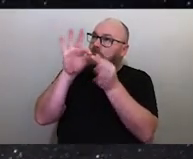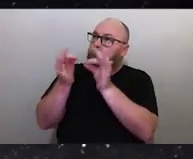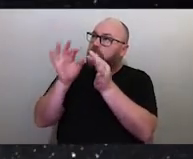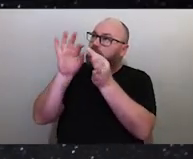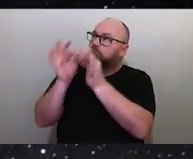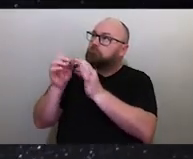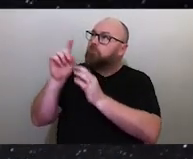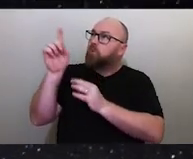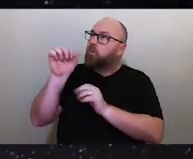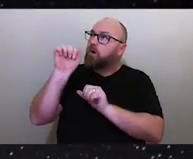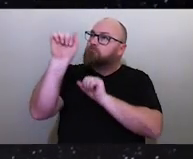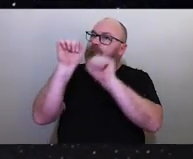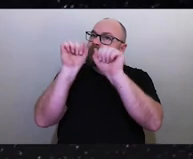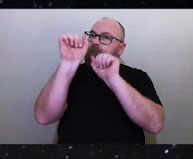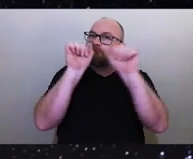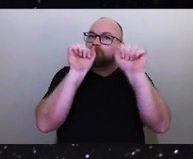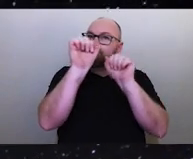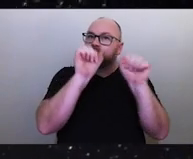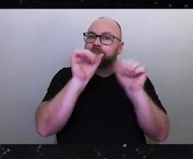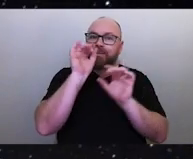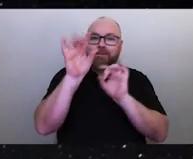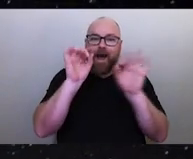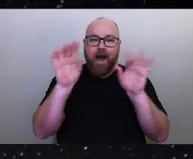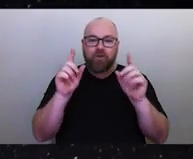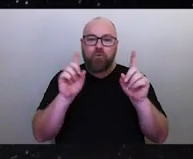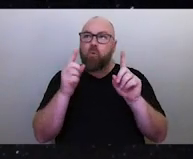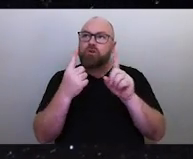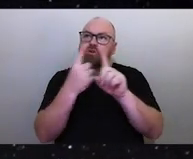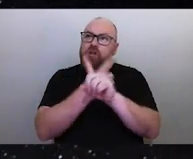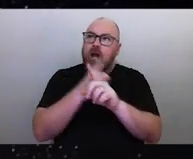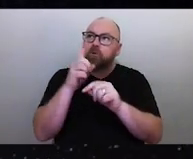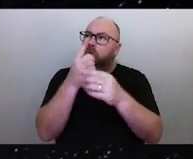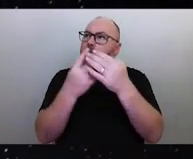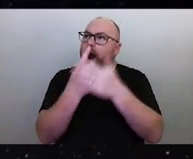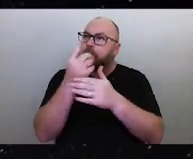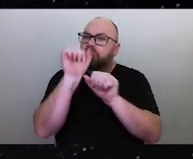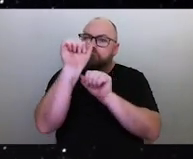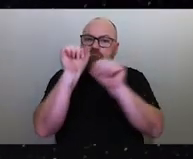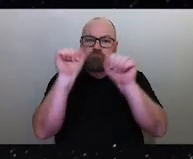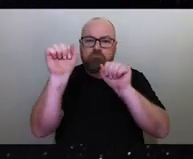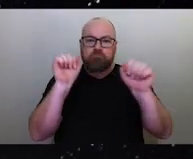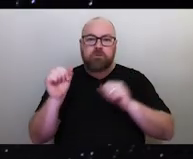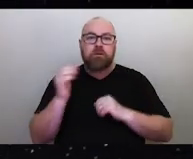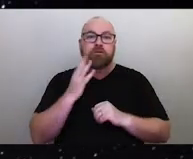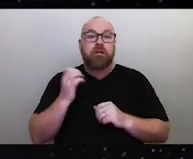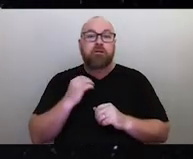every position or change in the properties of the stars, no matter how subtle,